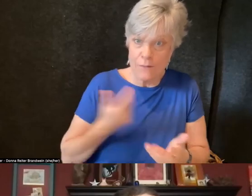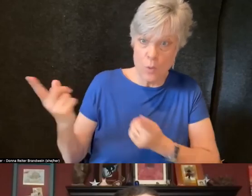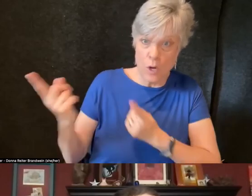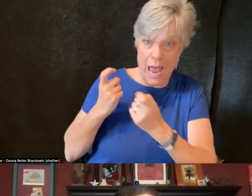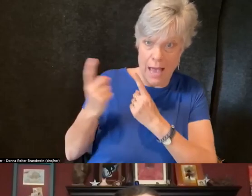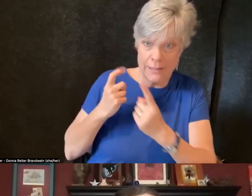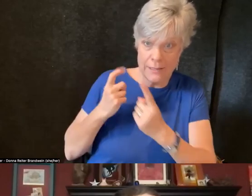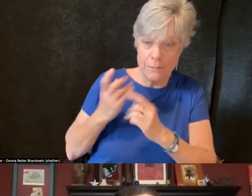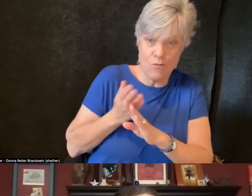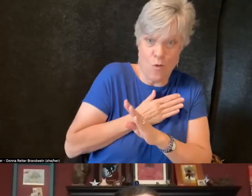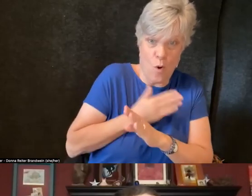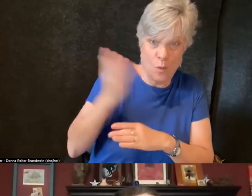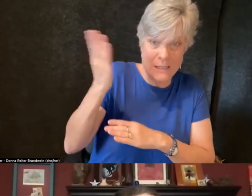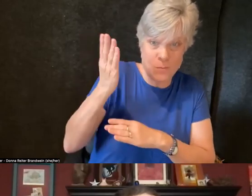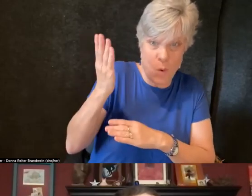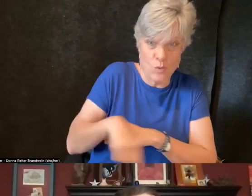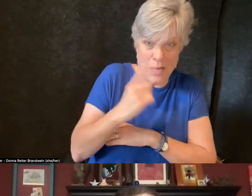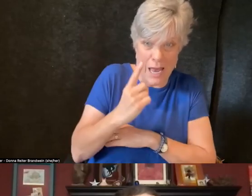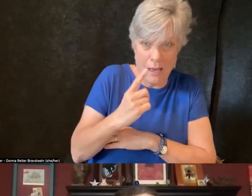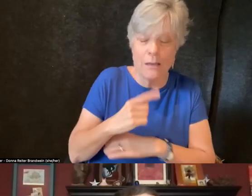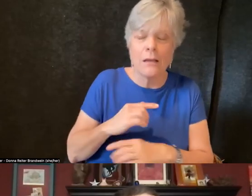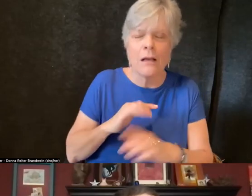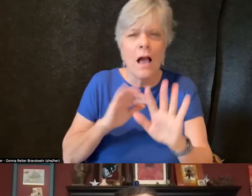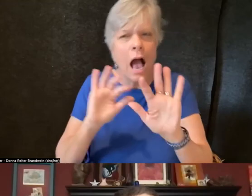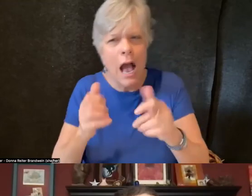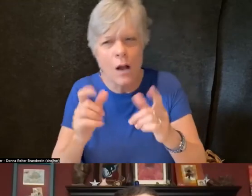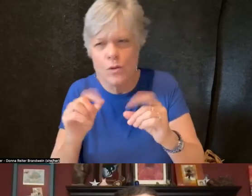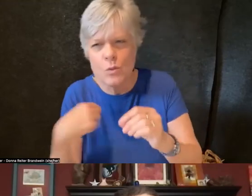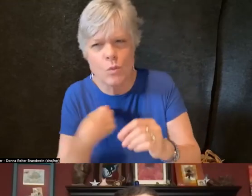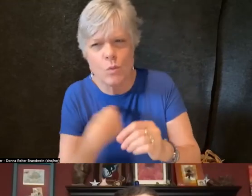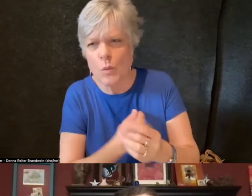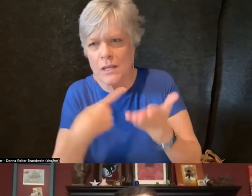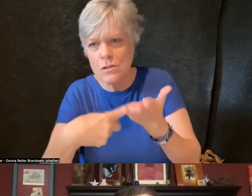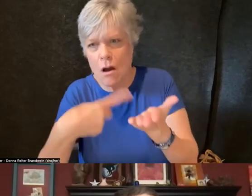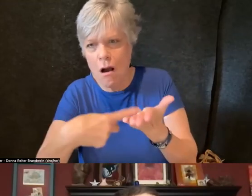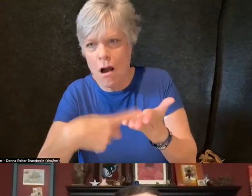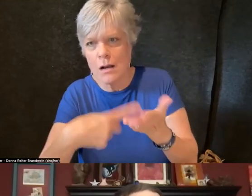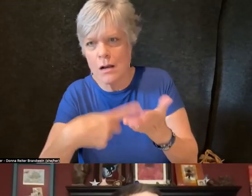You know, how do we talk about the connections that exist?